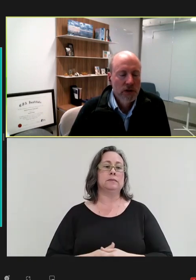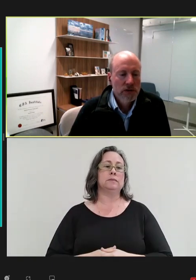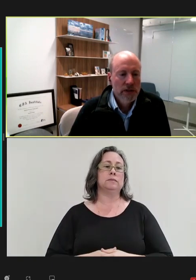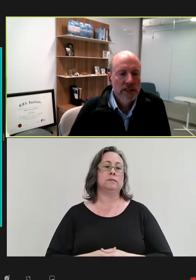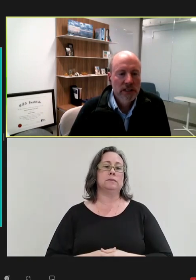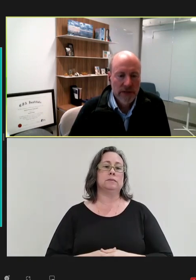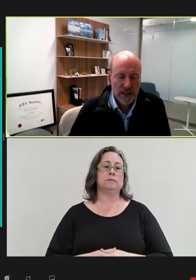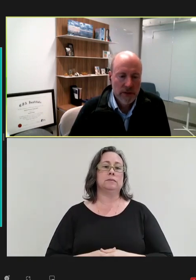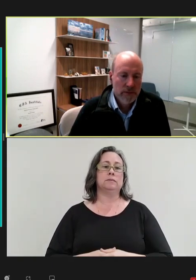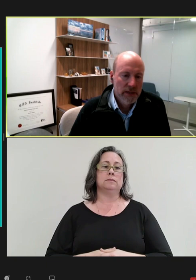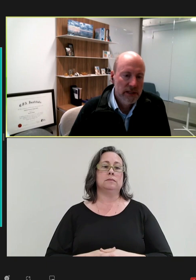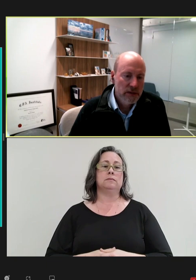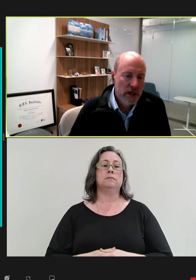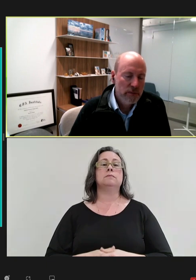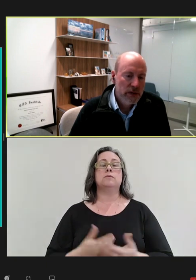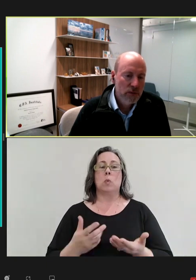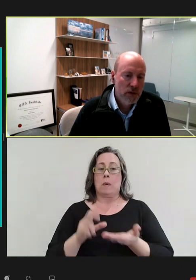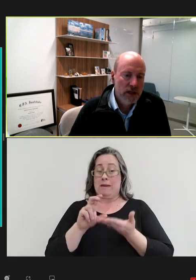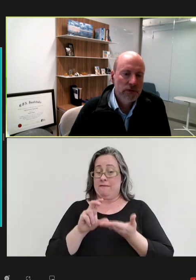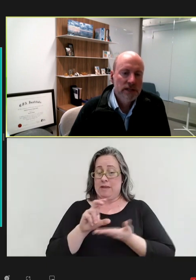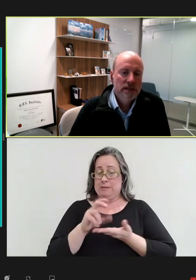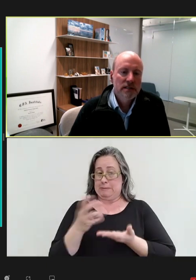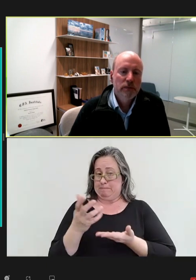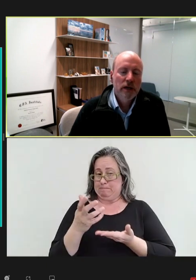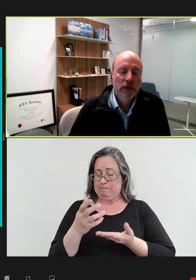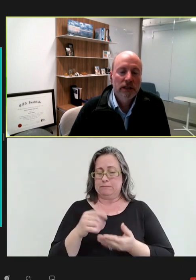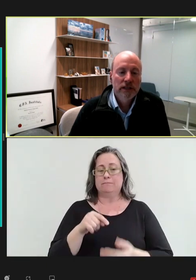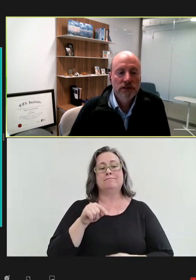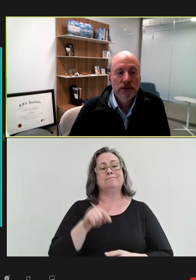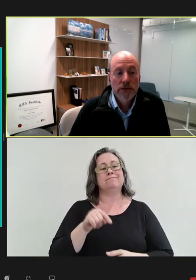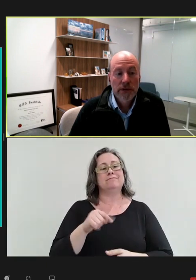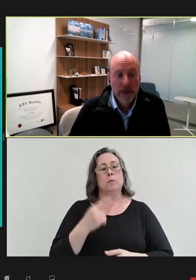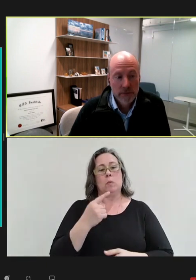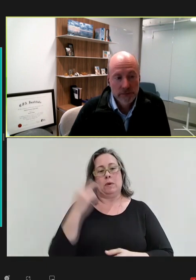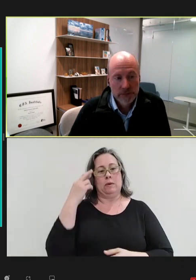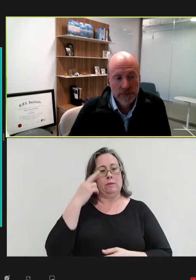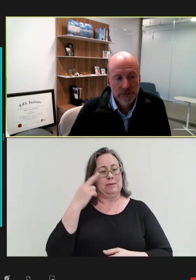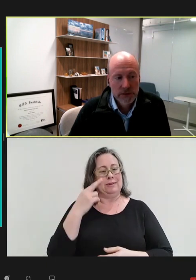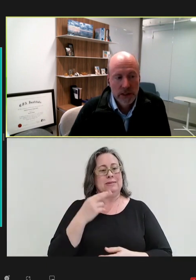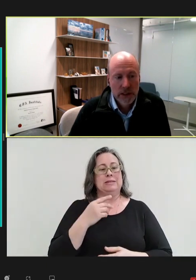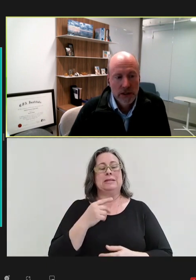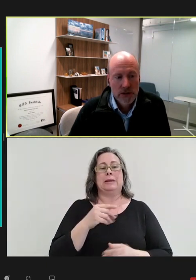So, here's the investment. And this might be one of the reasons the pipeline is so thin. So,